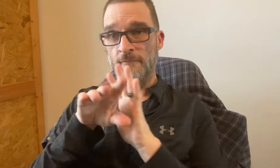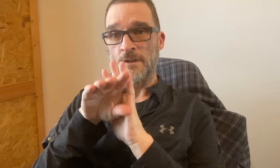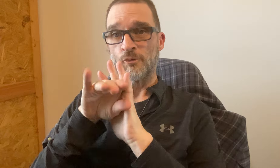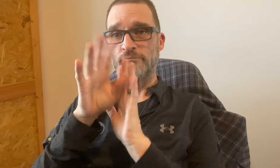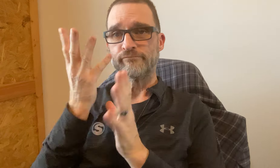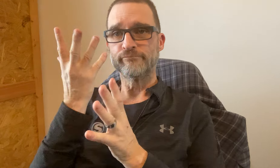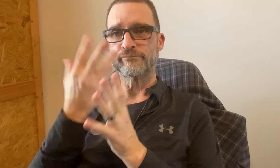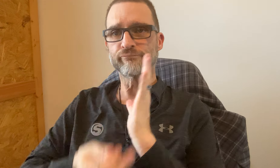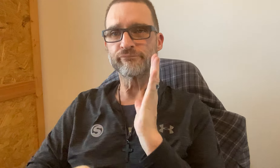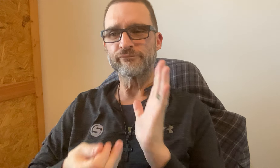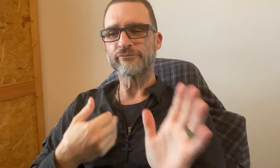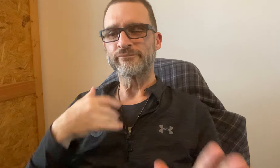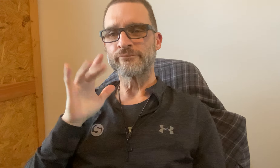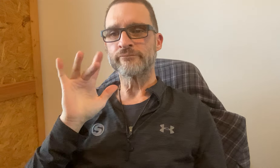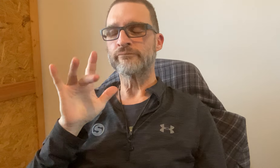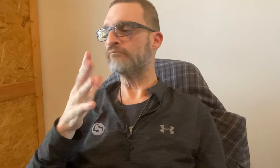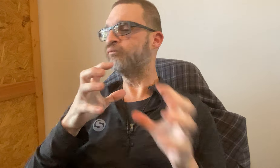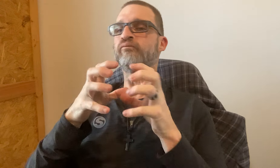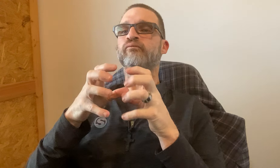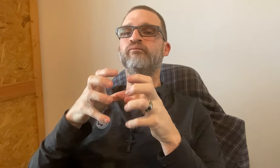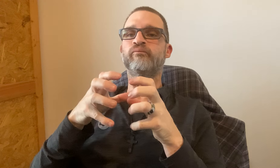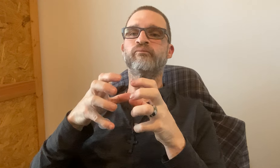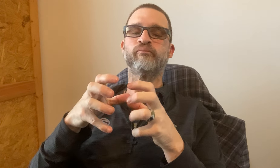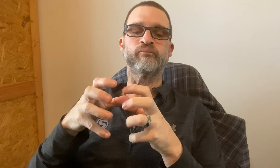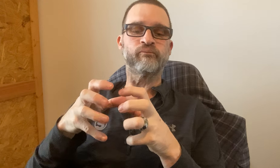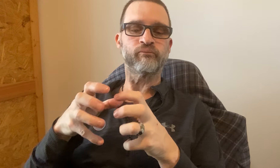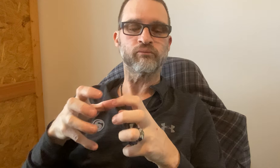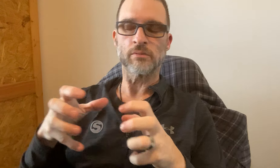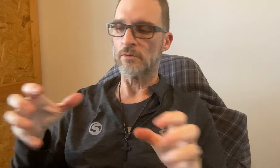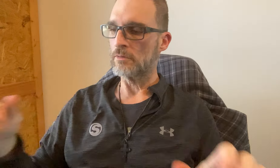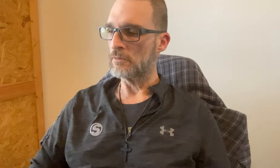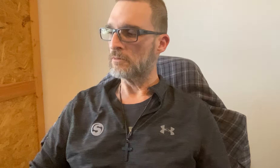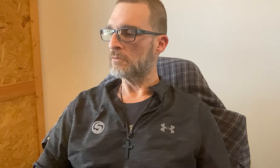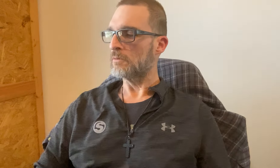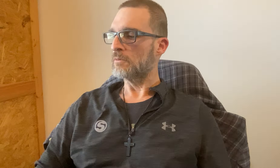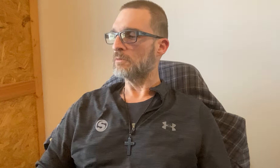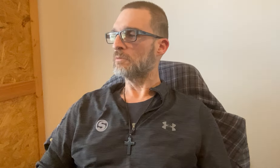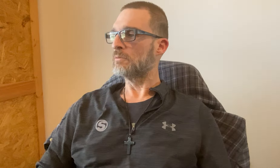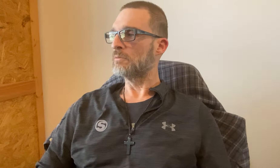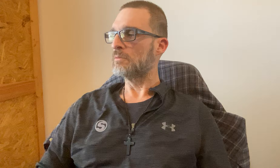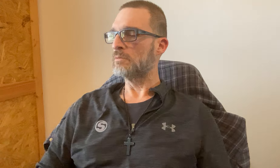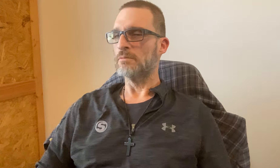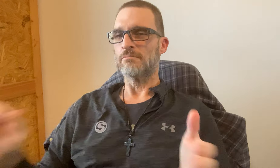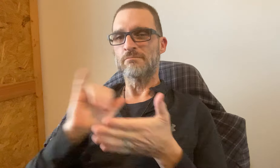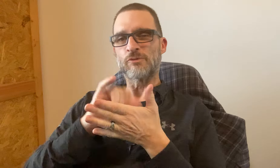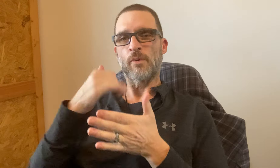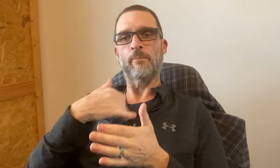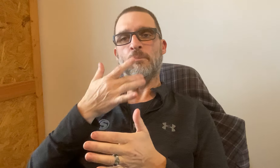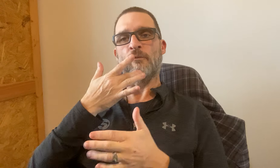I tried to find it but the video was gone. *GRRR!!*